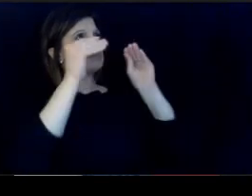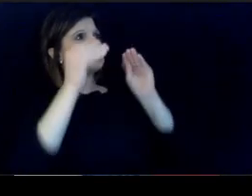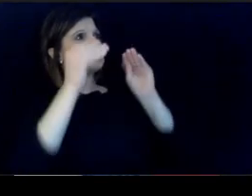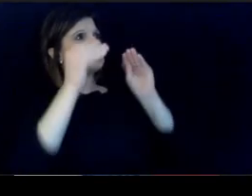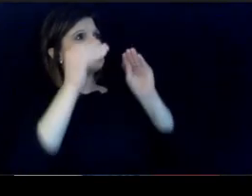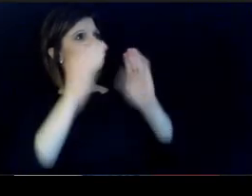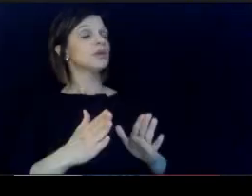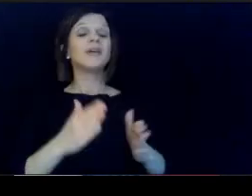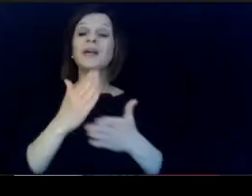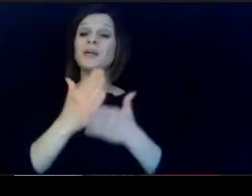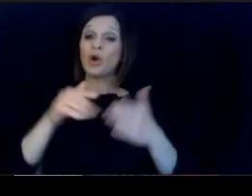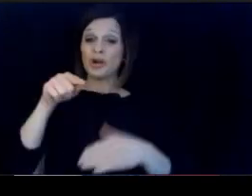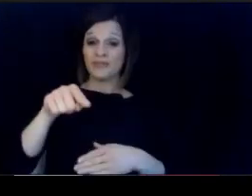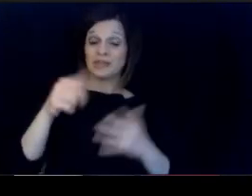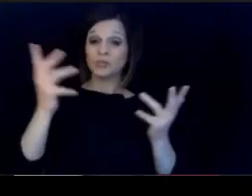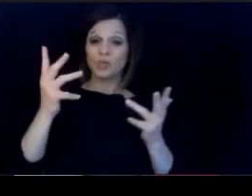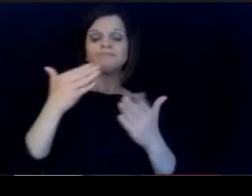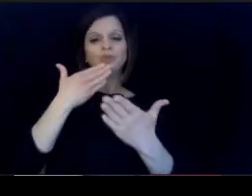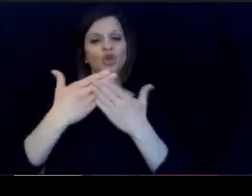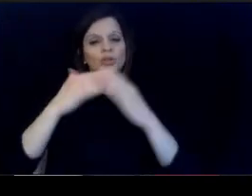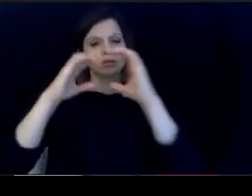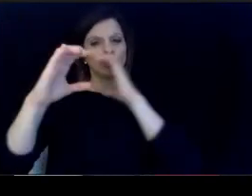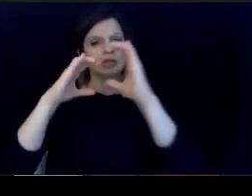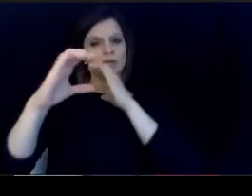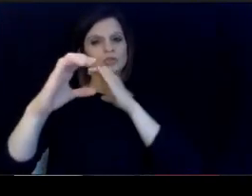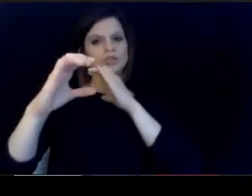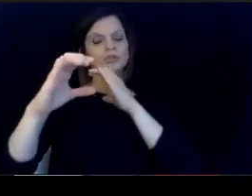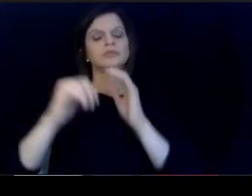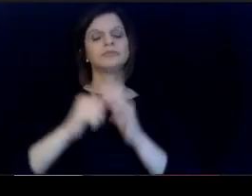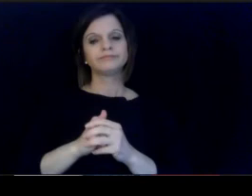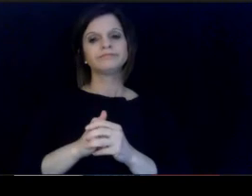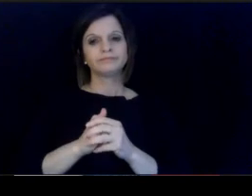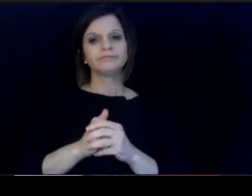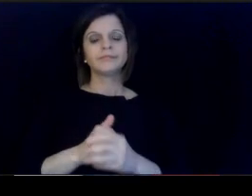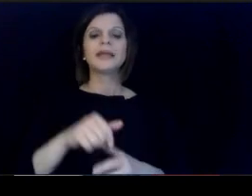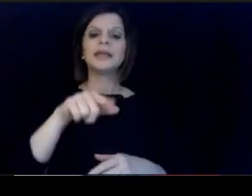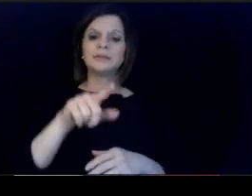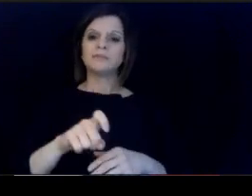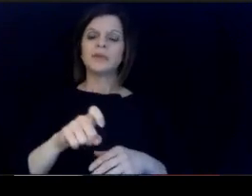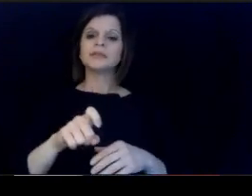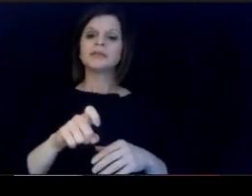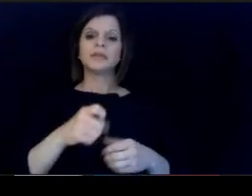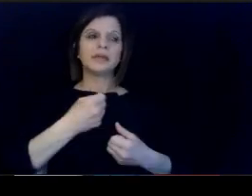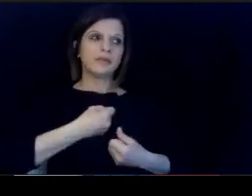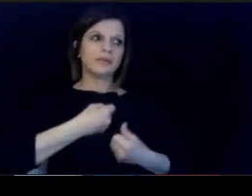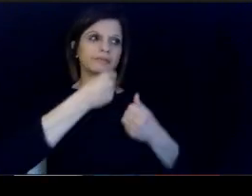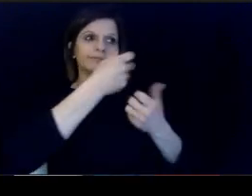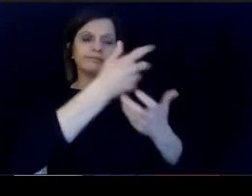Part of this has to be good communication and it has to. come from people that actually can represent it well.